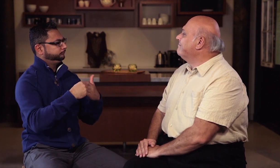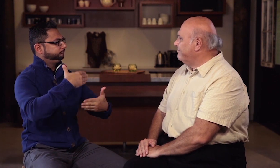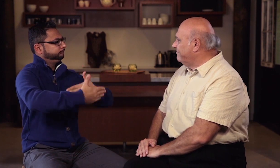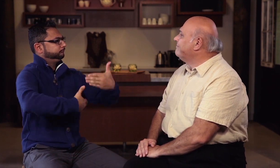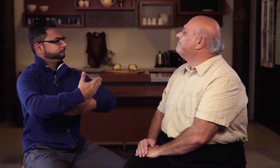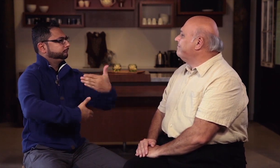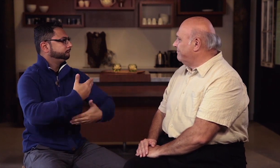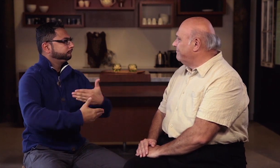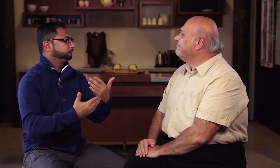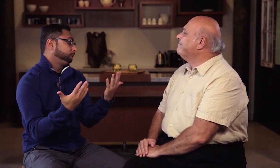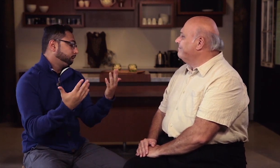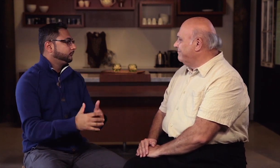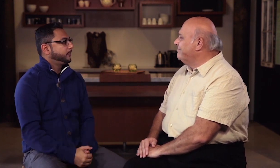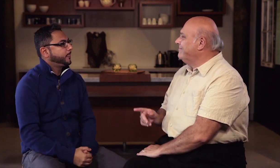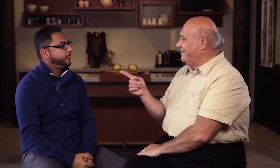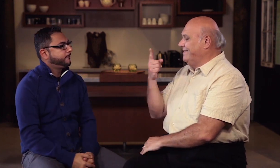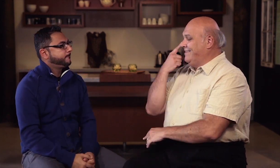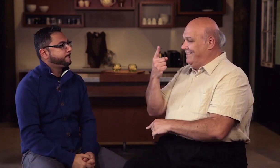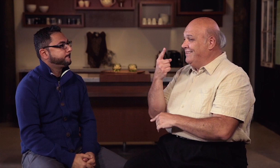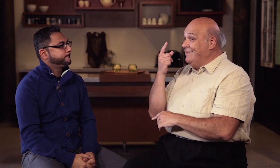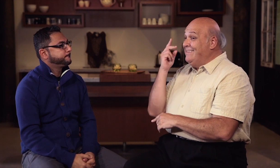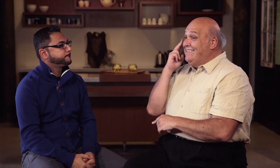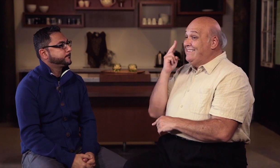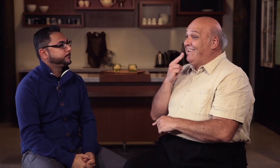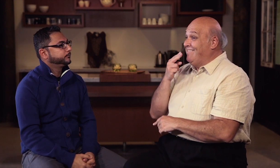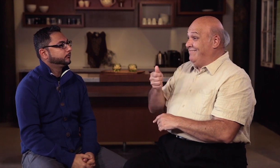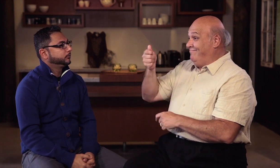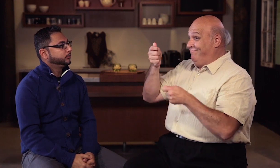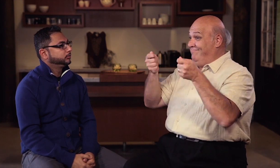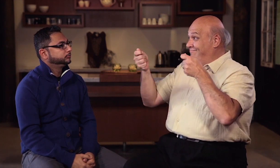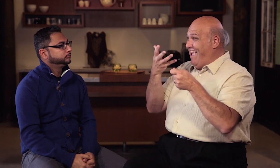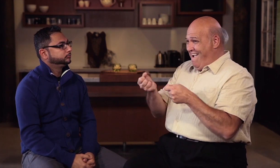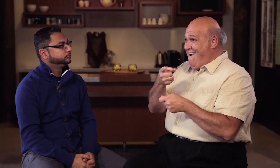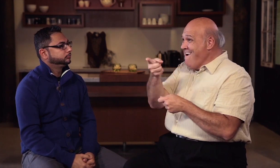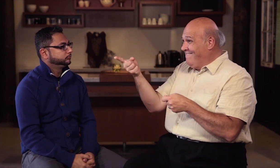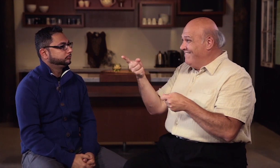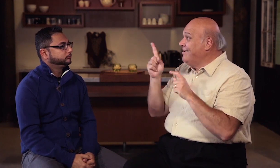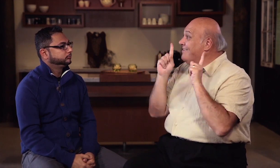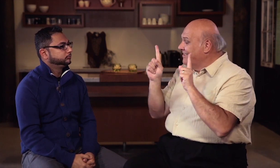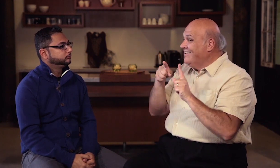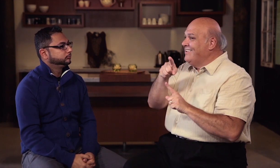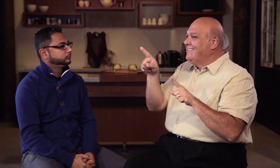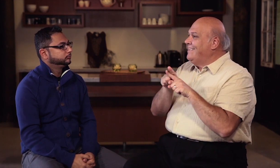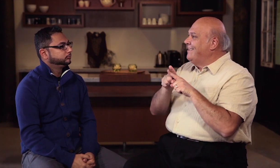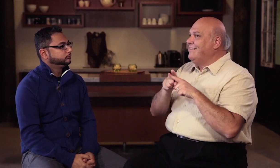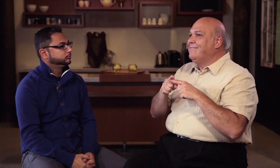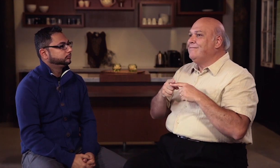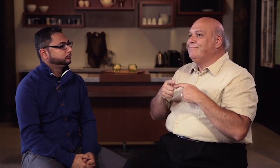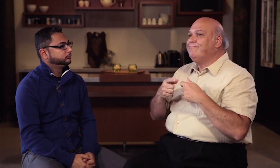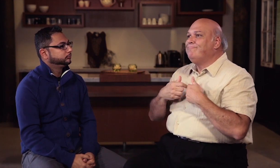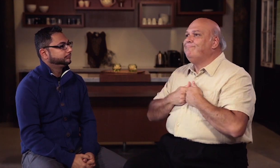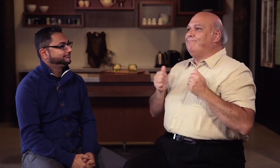take on leadership roles to manage. You do see Deaf Leaders around but do they necessarily